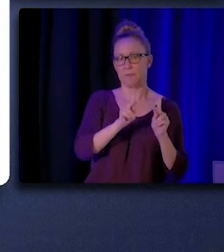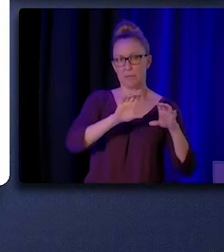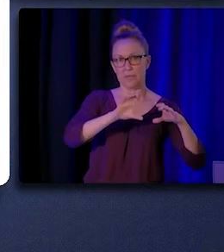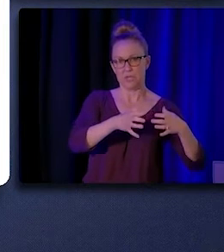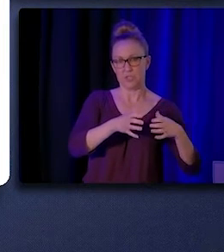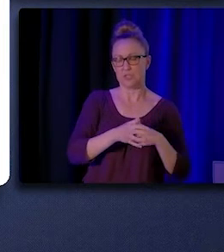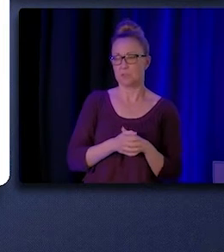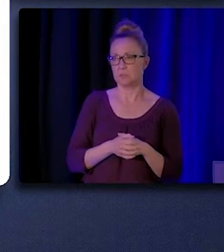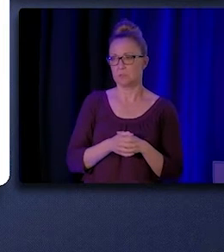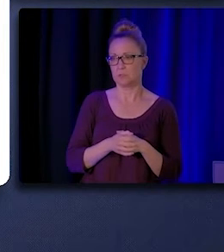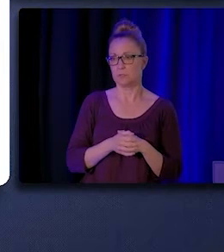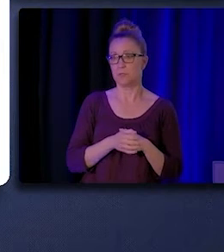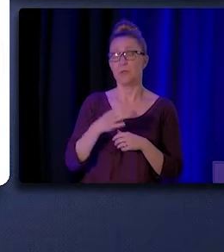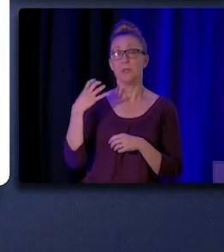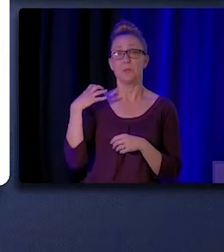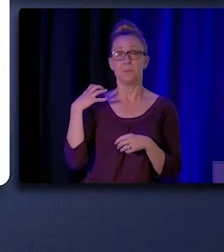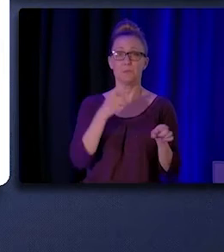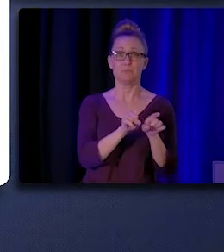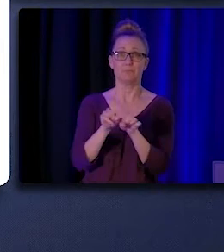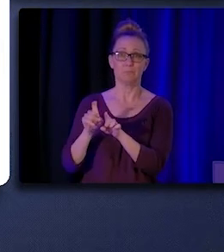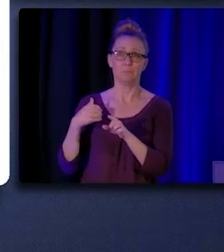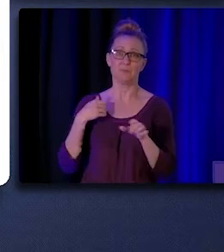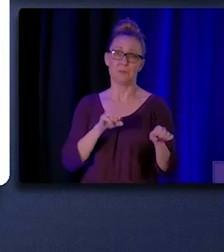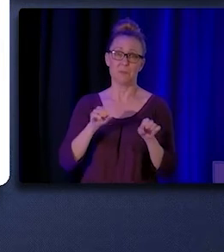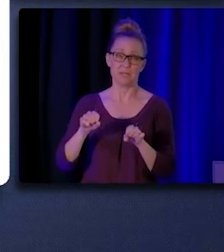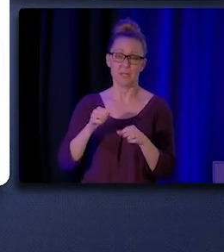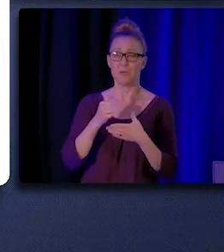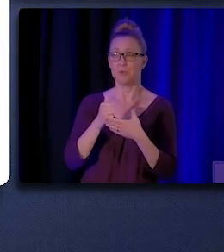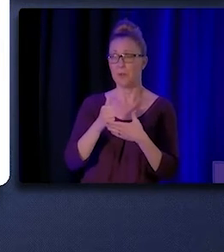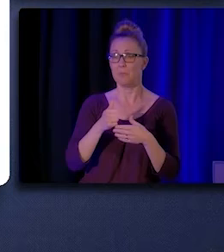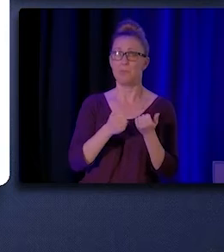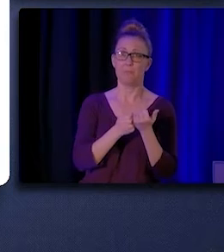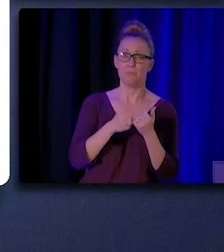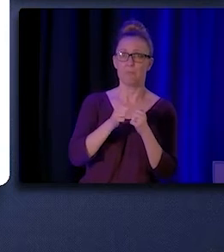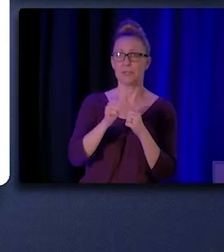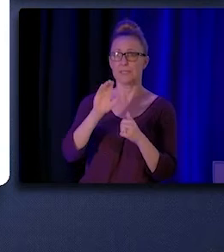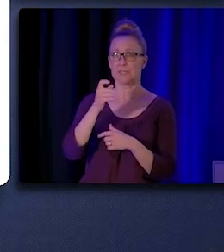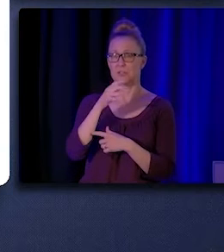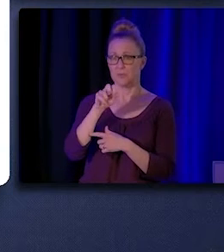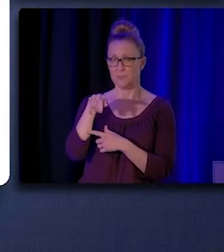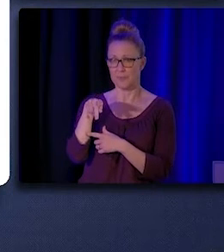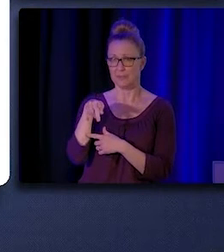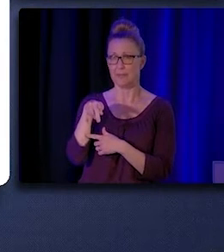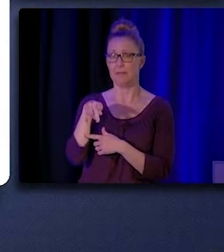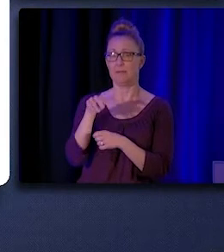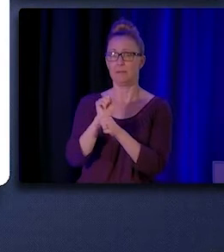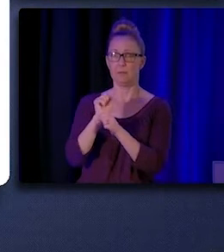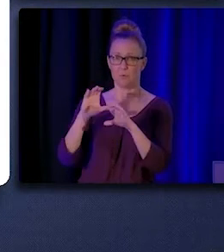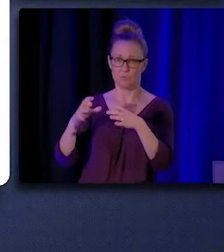Employers also have the ability to assist with the CHW/P workforce.